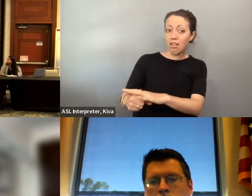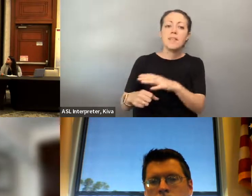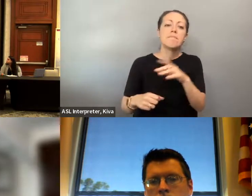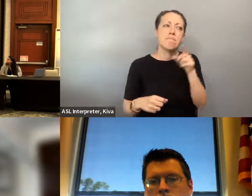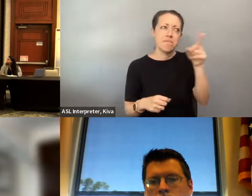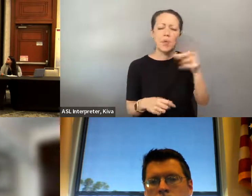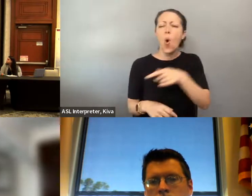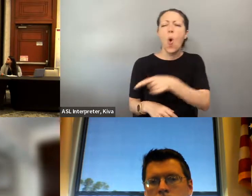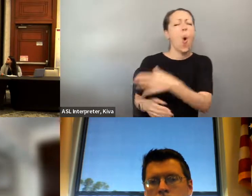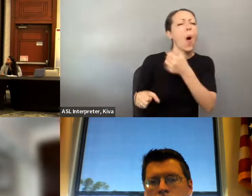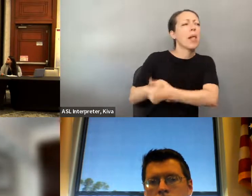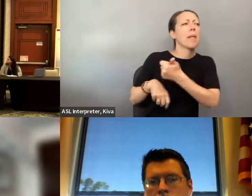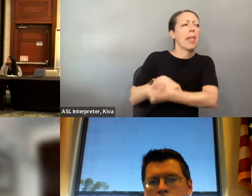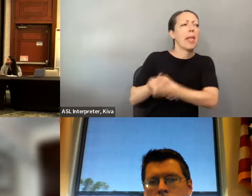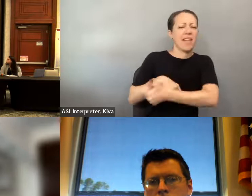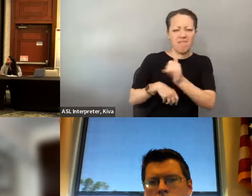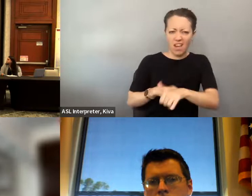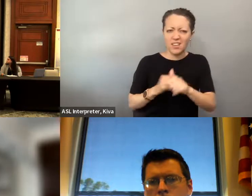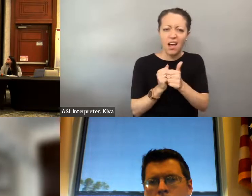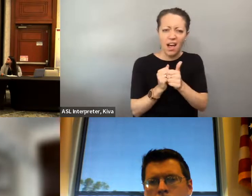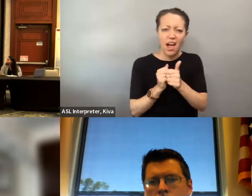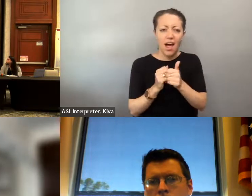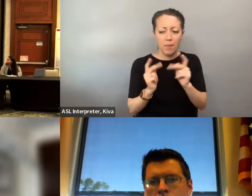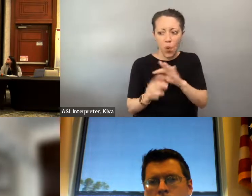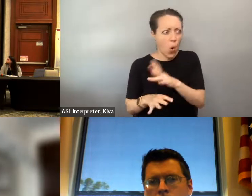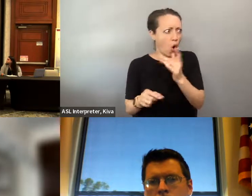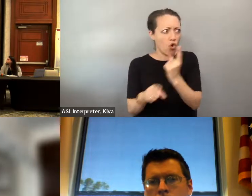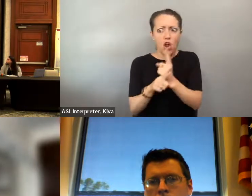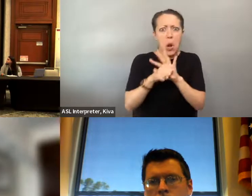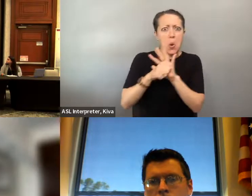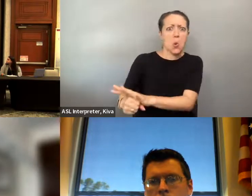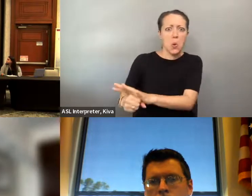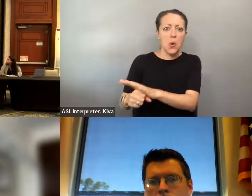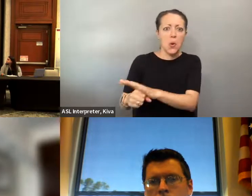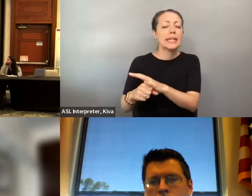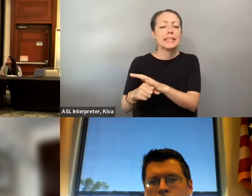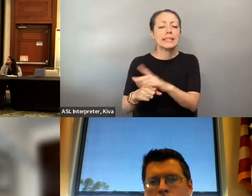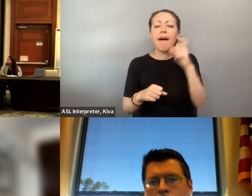become the targets, become the scapegoats for those who seek